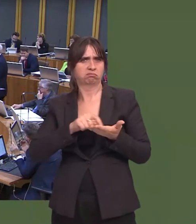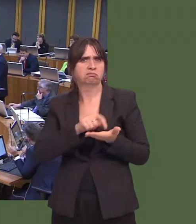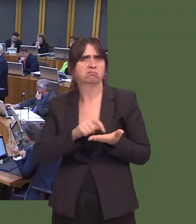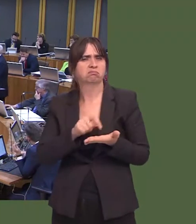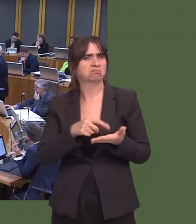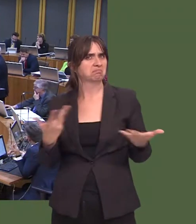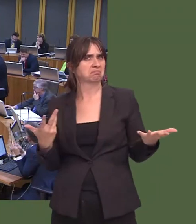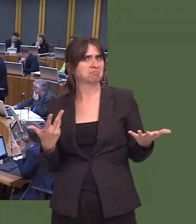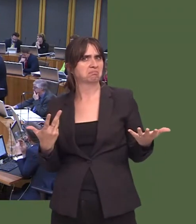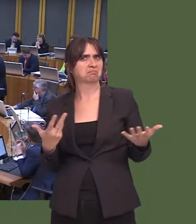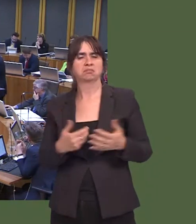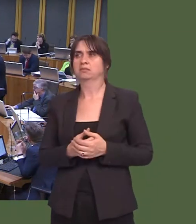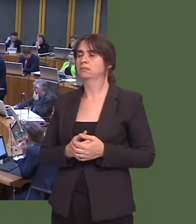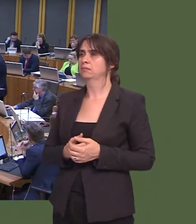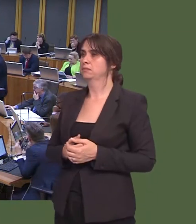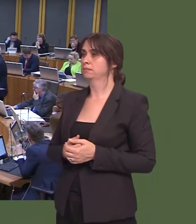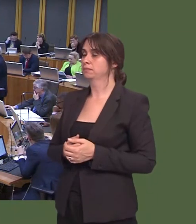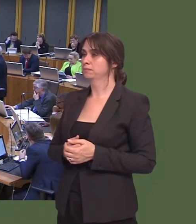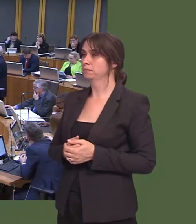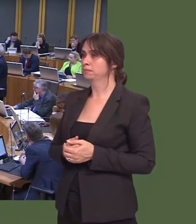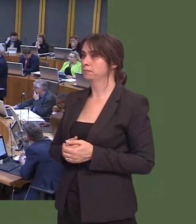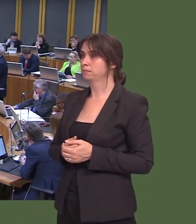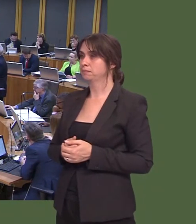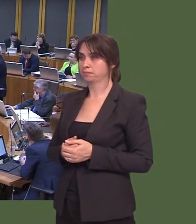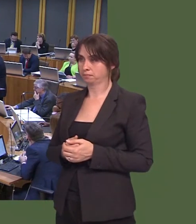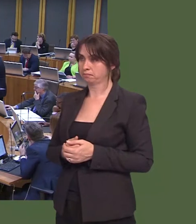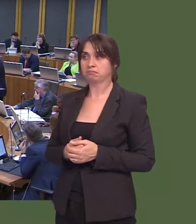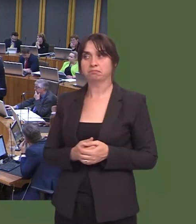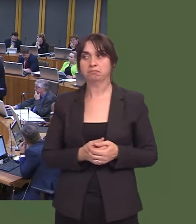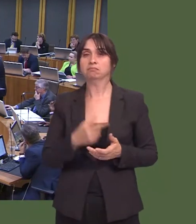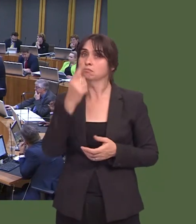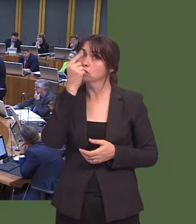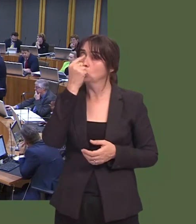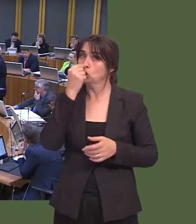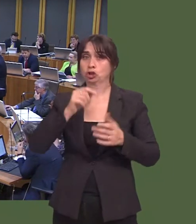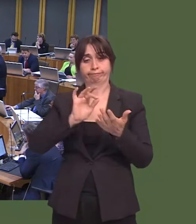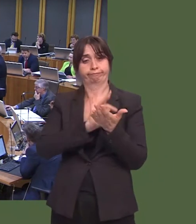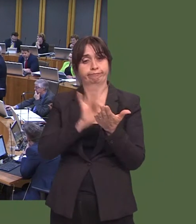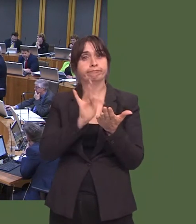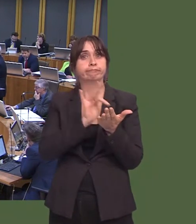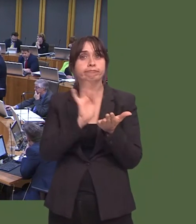Mae yna broblem ymarferol ynglyn ‚ diogelwch, fel rwyín ei ddeall, sydd yn ei wneud eín anodd iawn ar hyn o bryd.